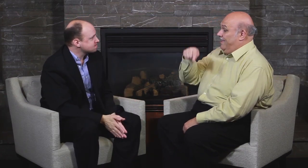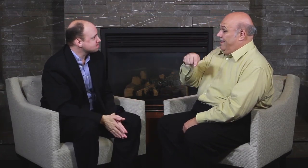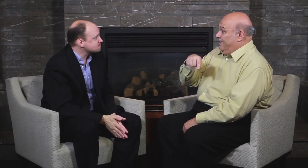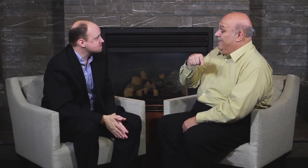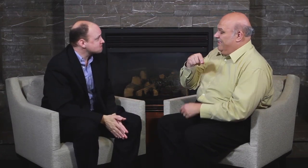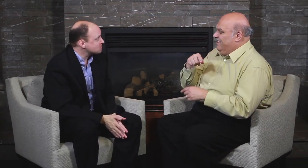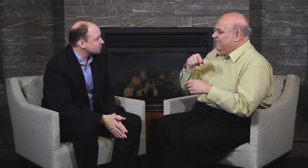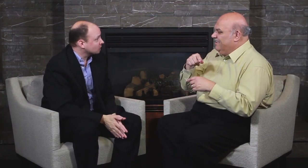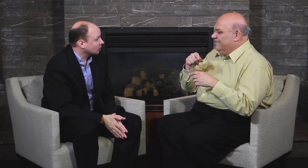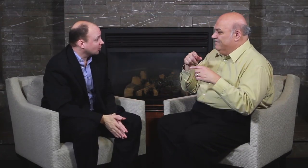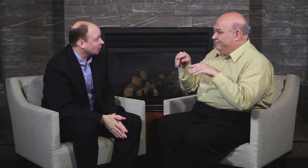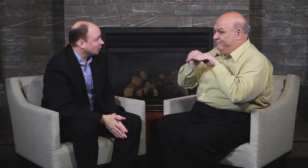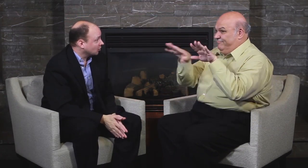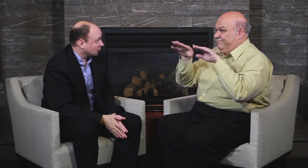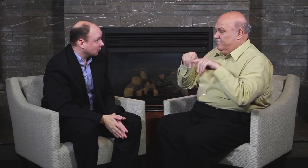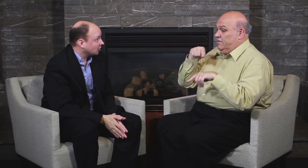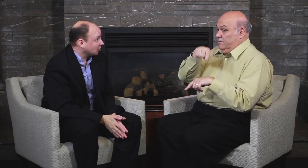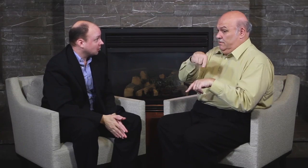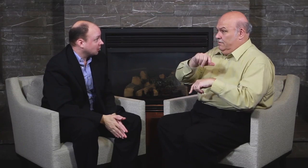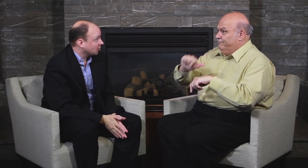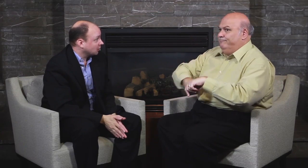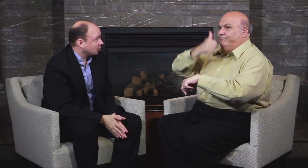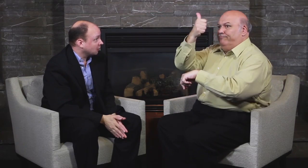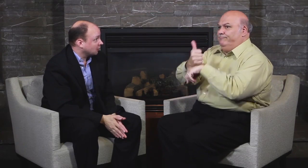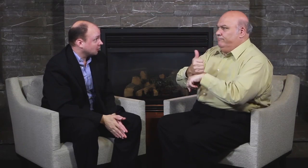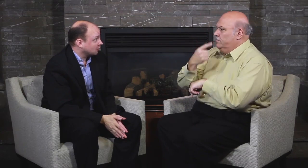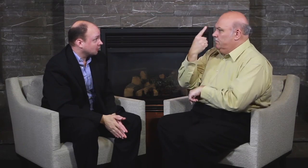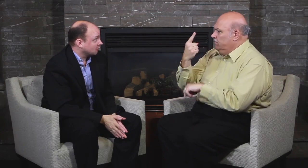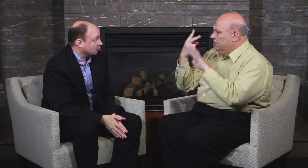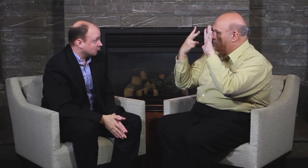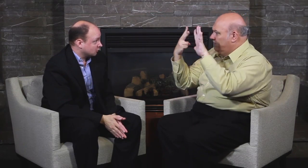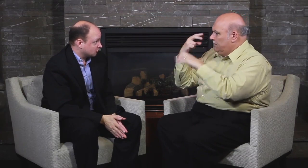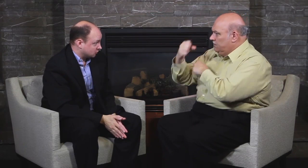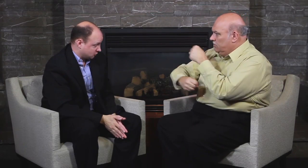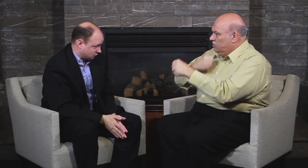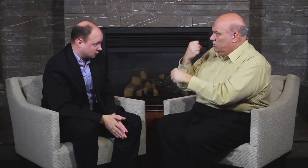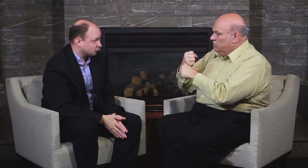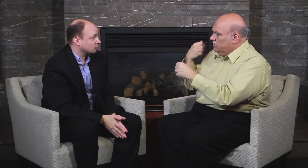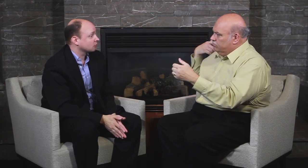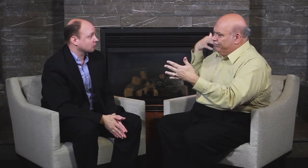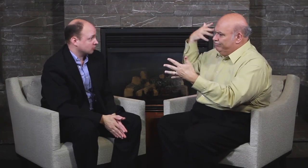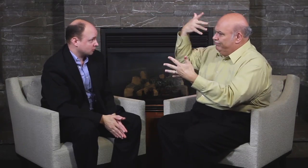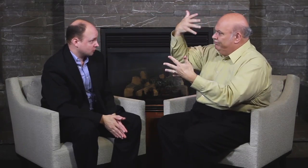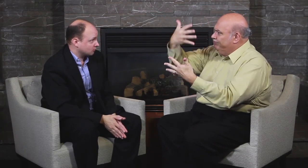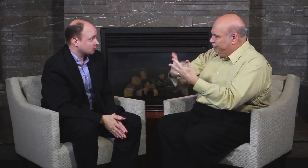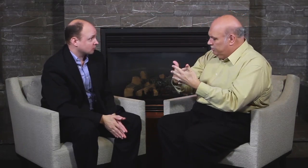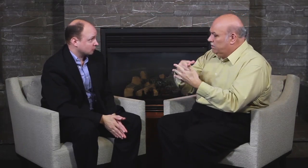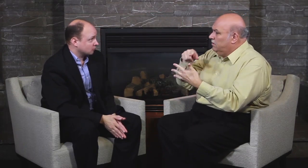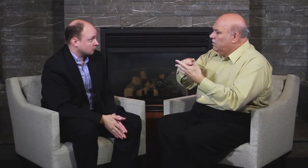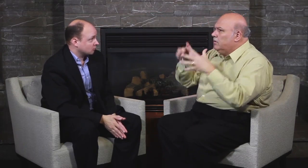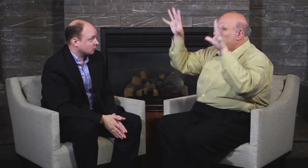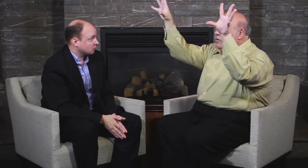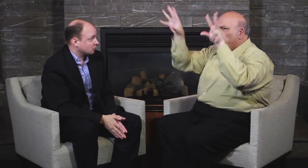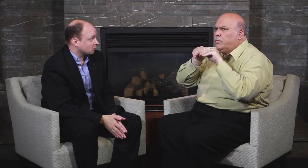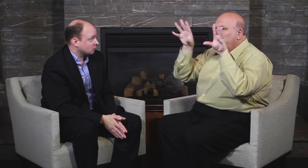In the past seventeen years, how did they